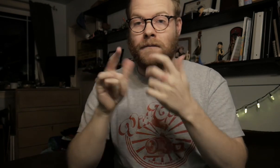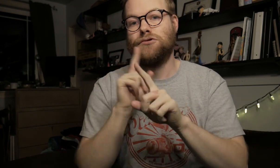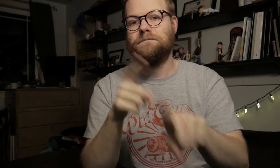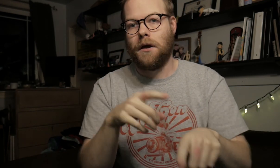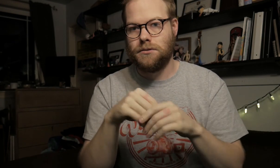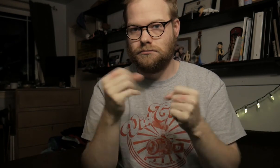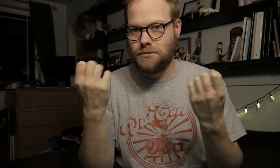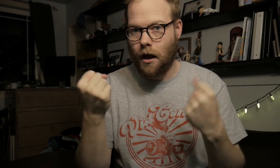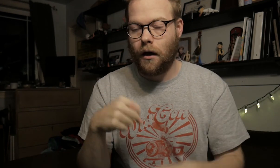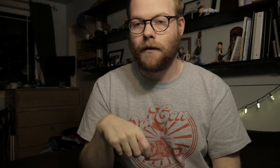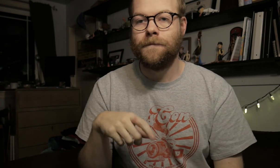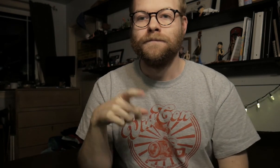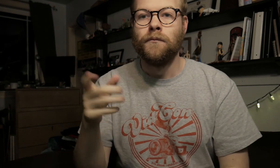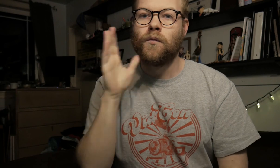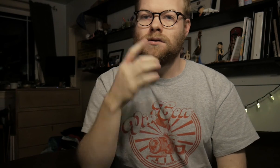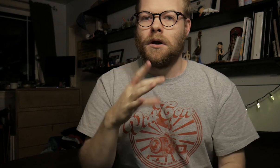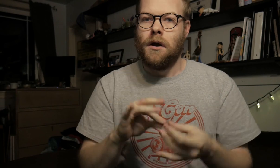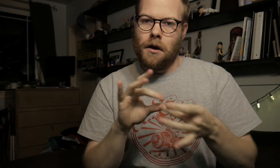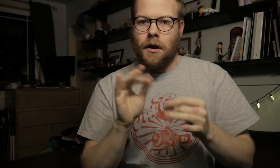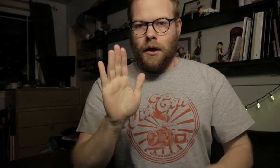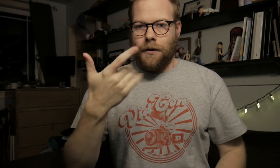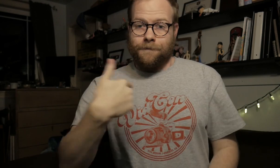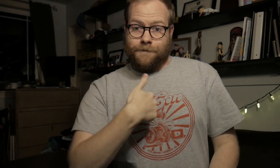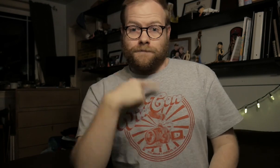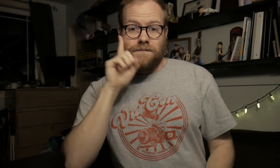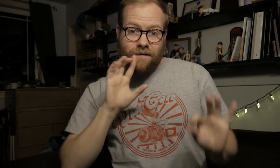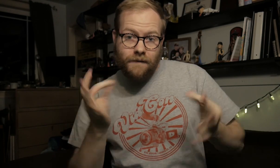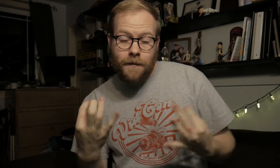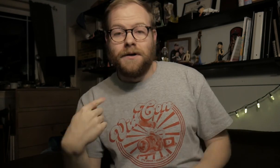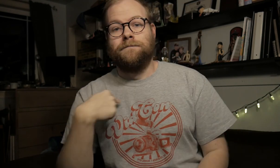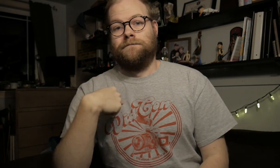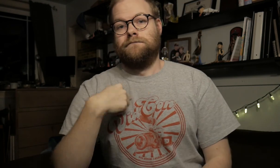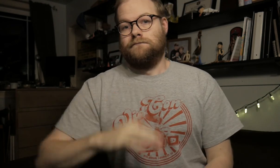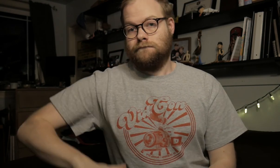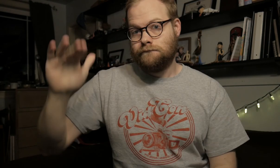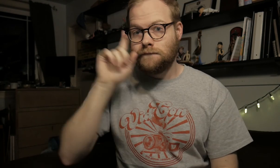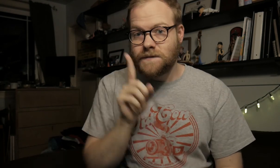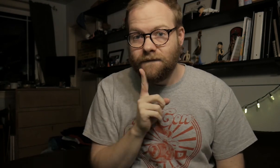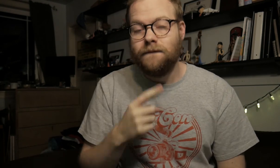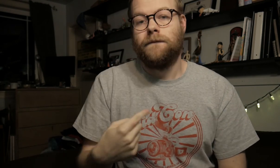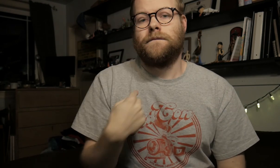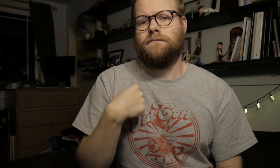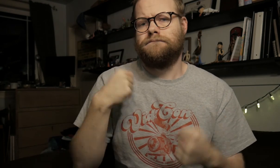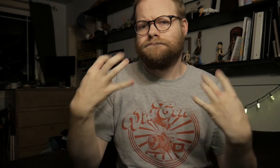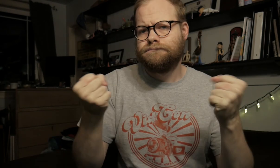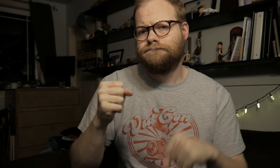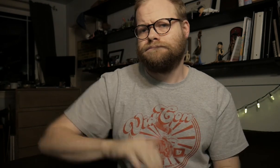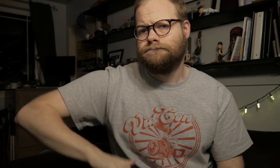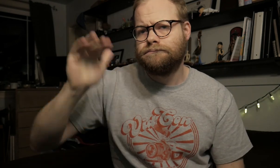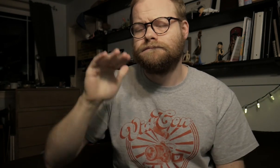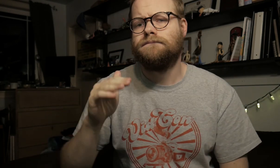Their response in sign. They will say I have a deaf family, I grew up deaf, I signed growing up.